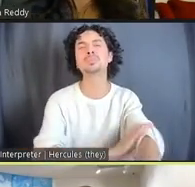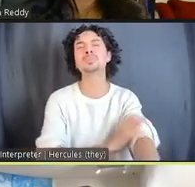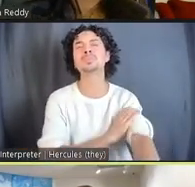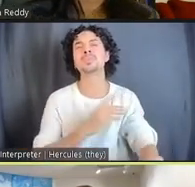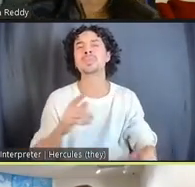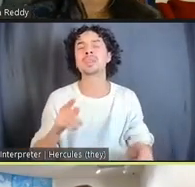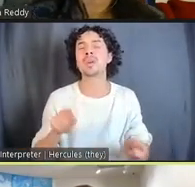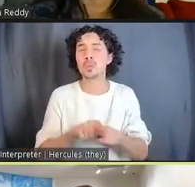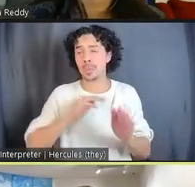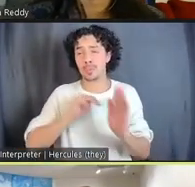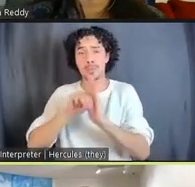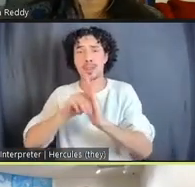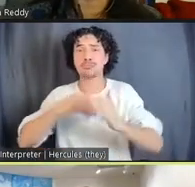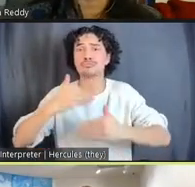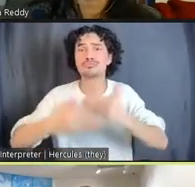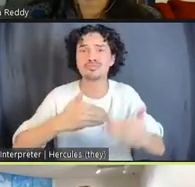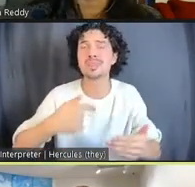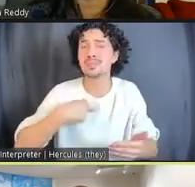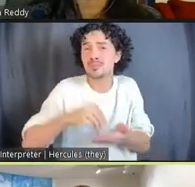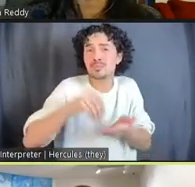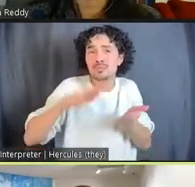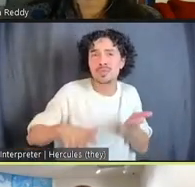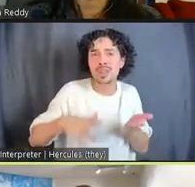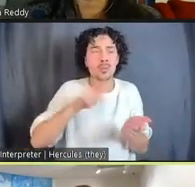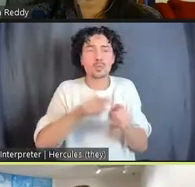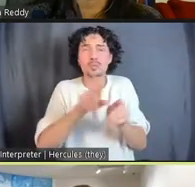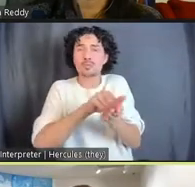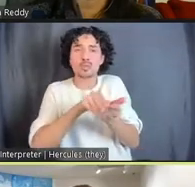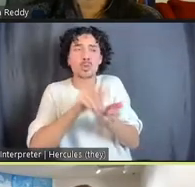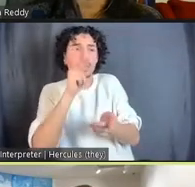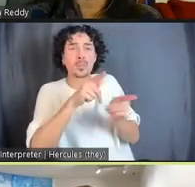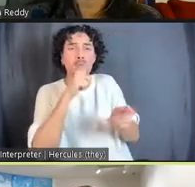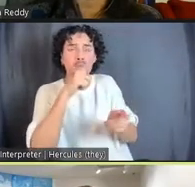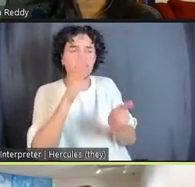learning from people who are directly impacted and who are creating new